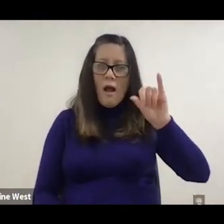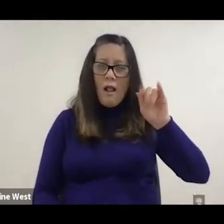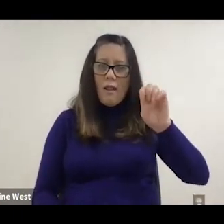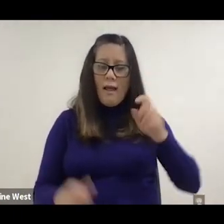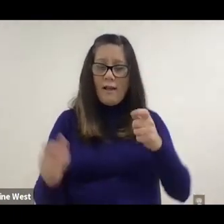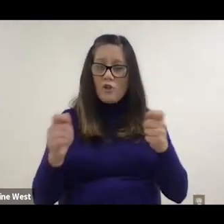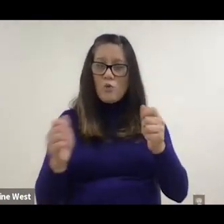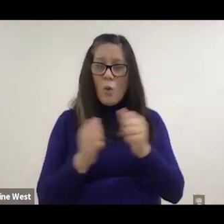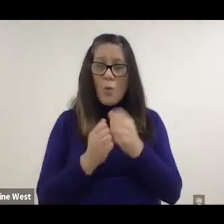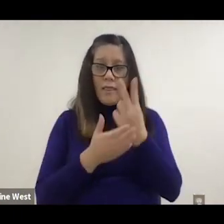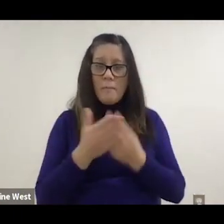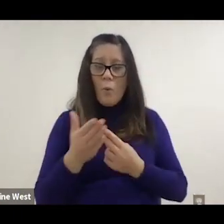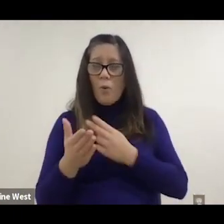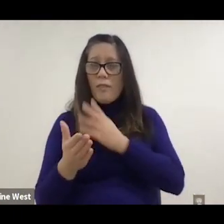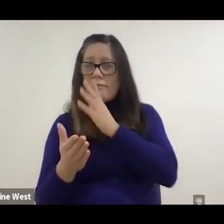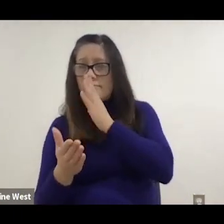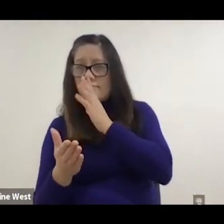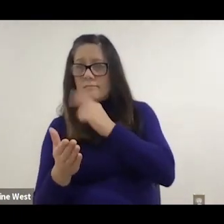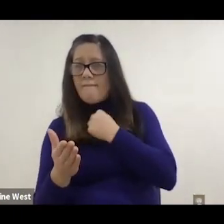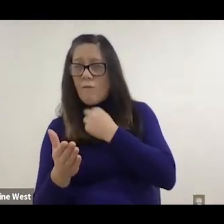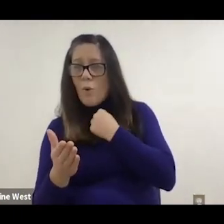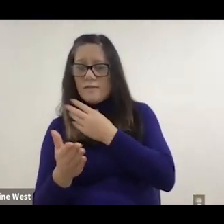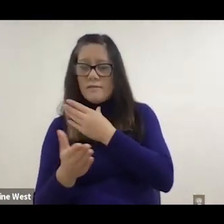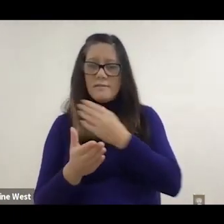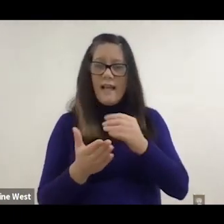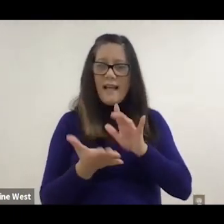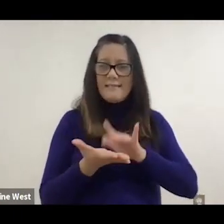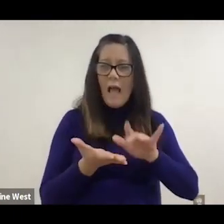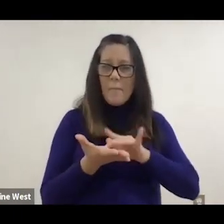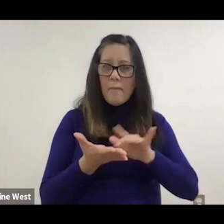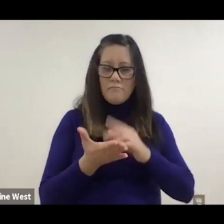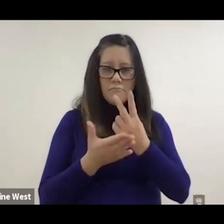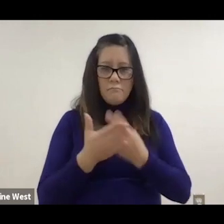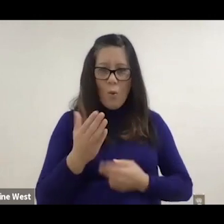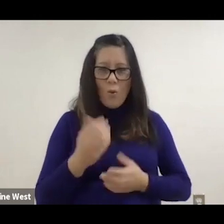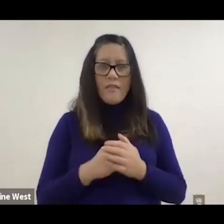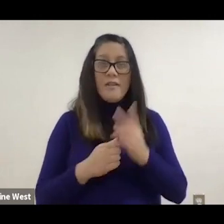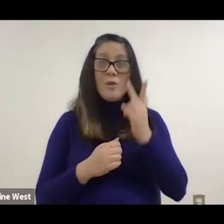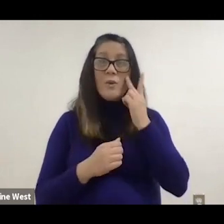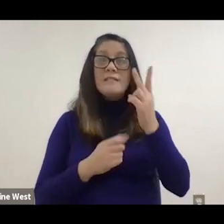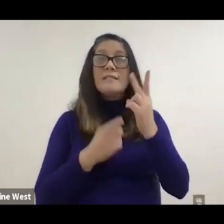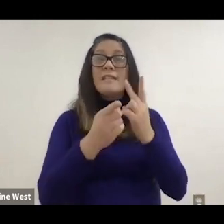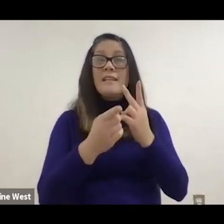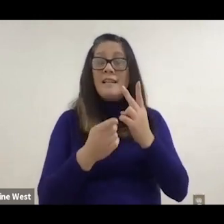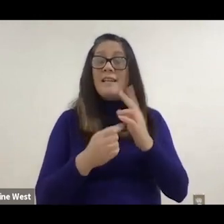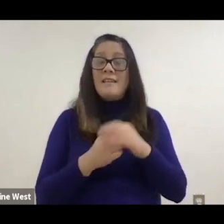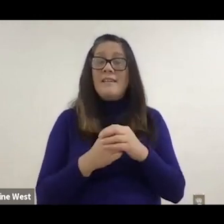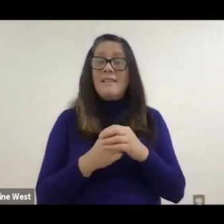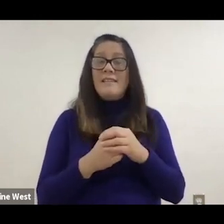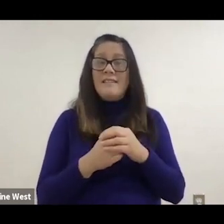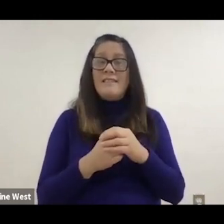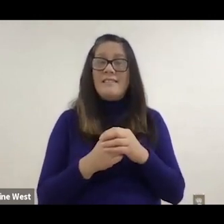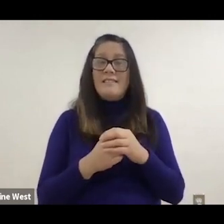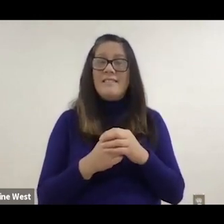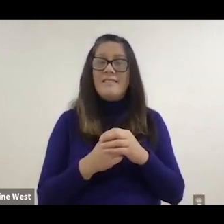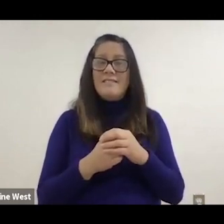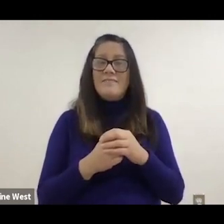and with the tablet and the other thing is that you can see on checkout.